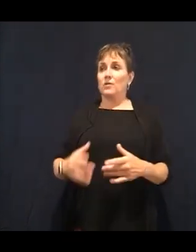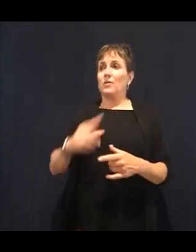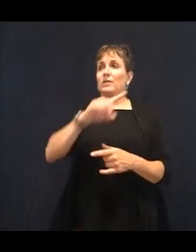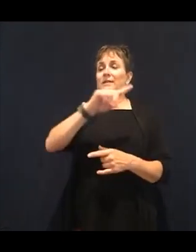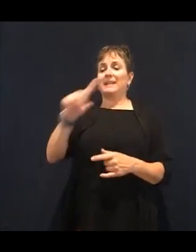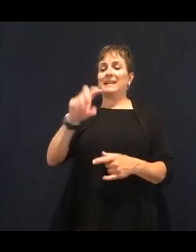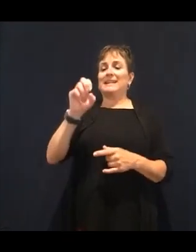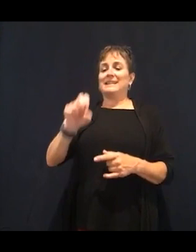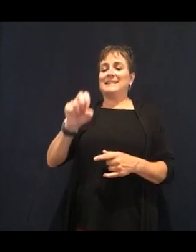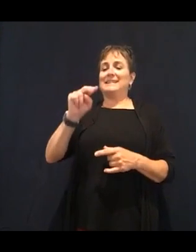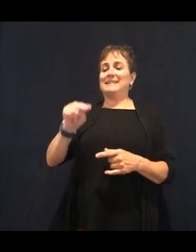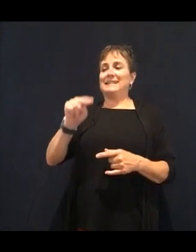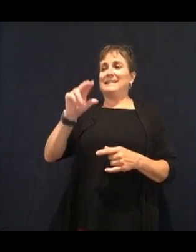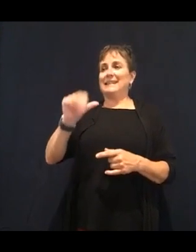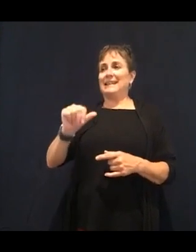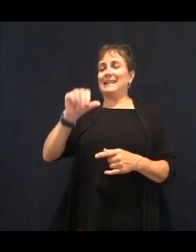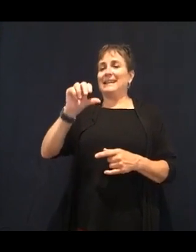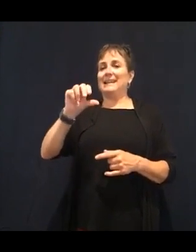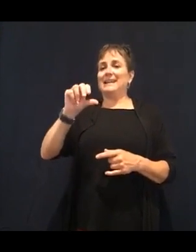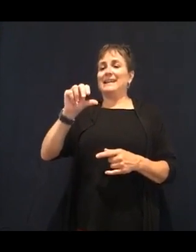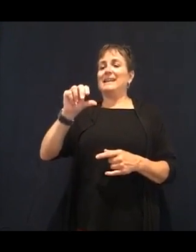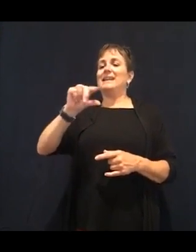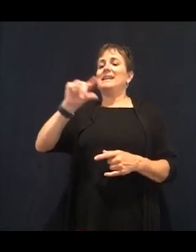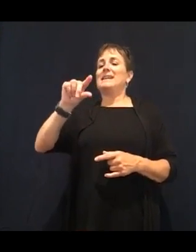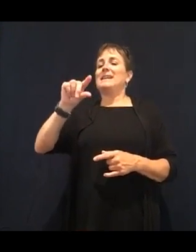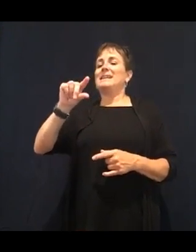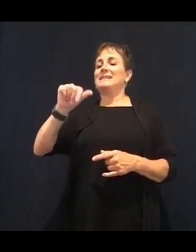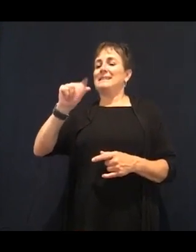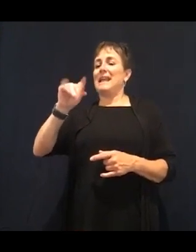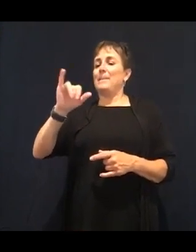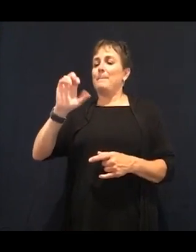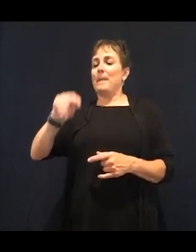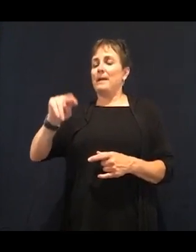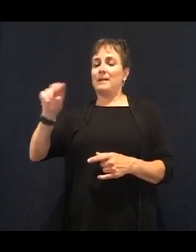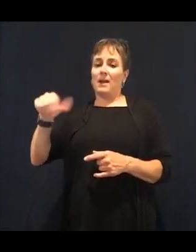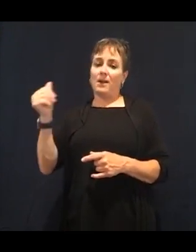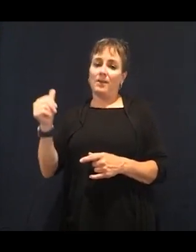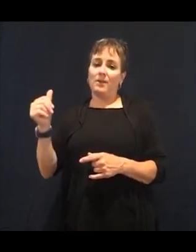are phytonutrients along with beta carotenes. So